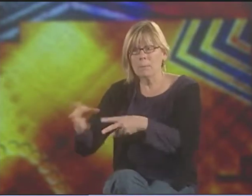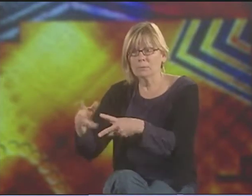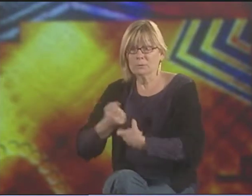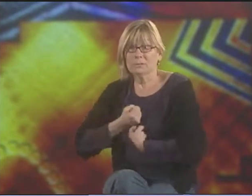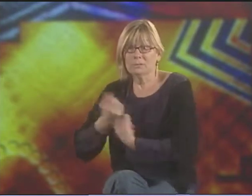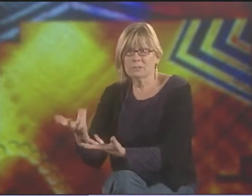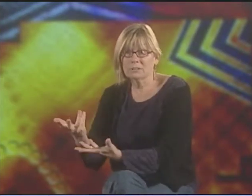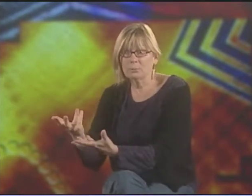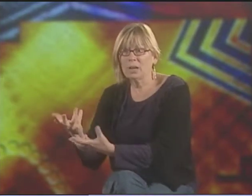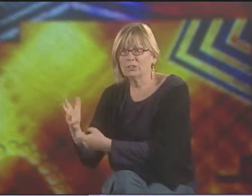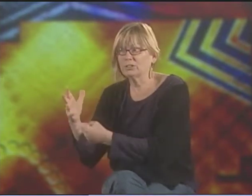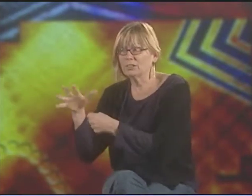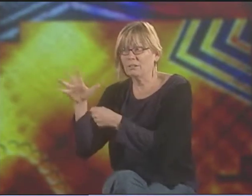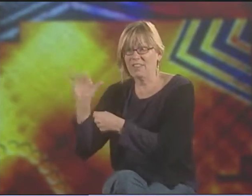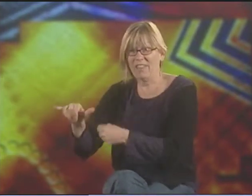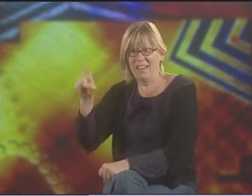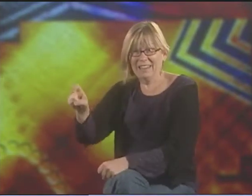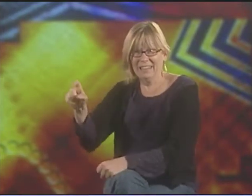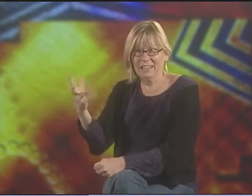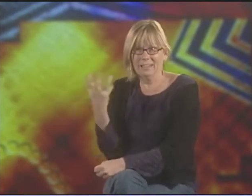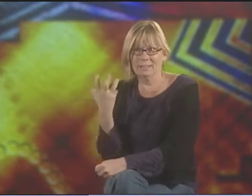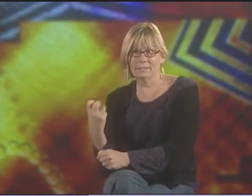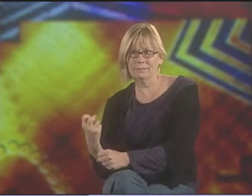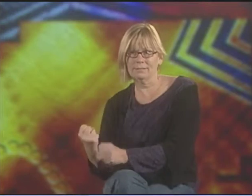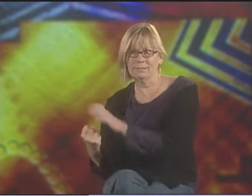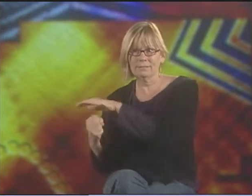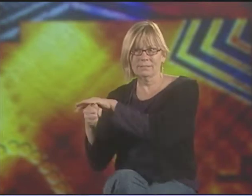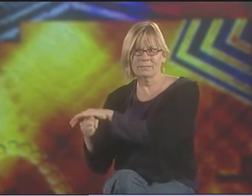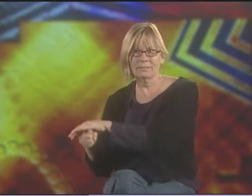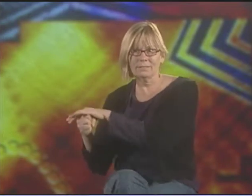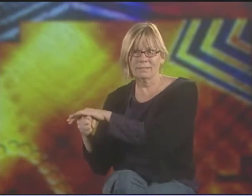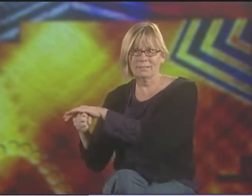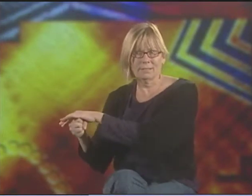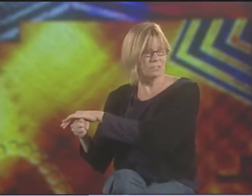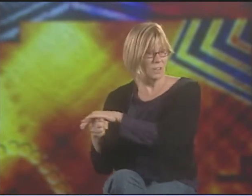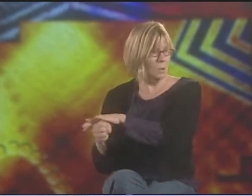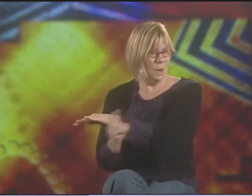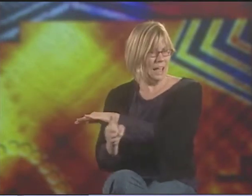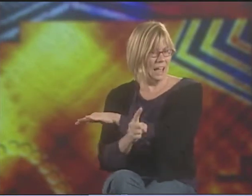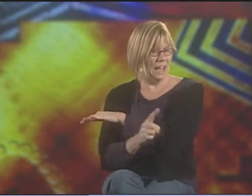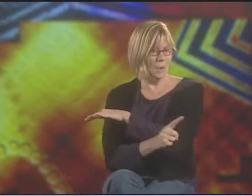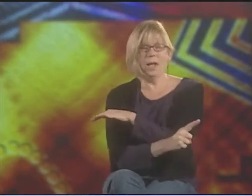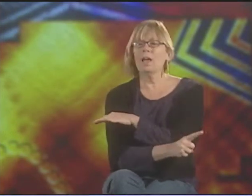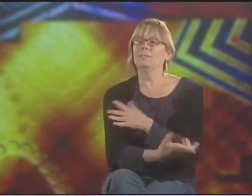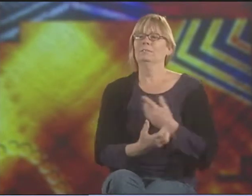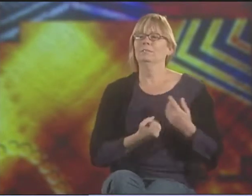AND THERE'S AN OPPORTUNITY FOR PEOPLE TO EXPRESS THEMSELVES, SO MAYBE THAT NEED ISN'T AS HARD THERE